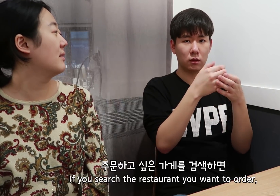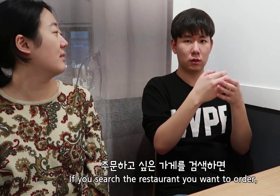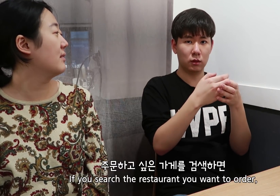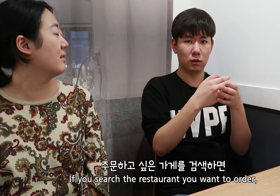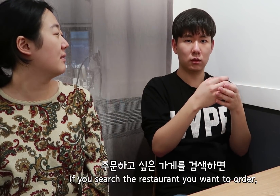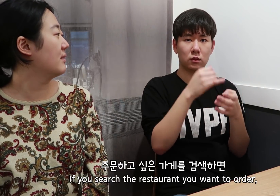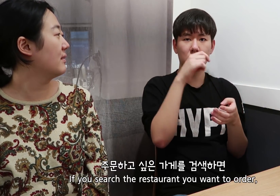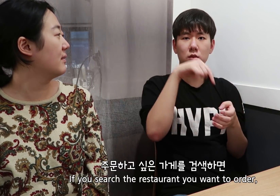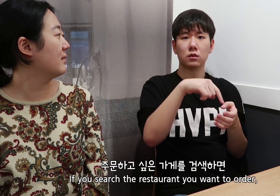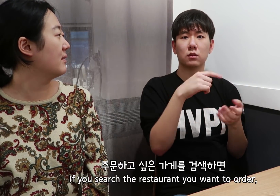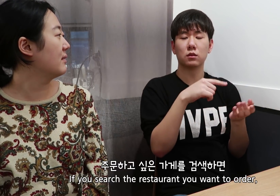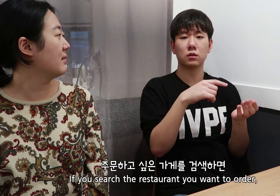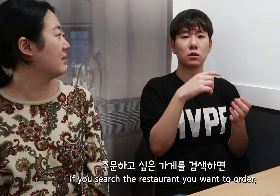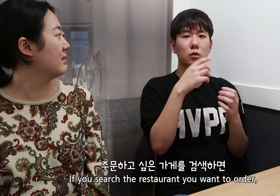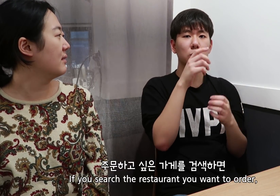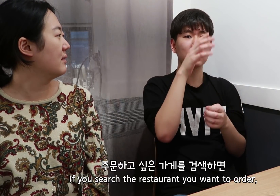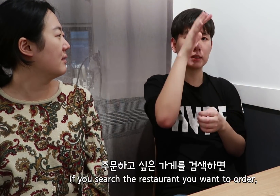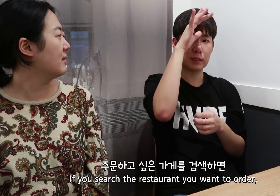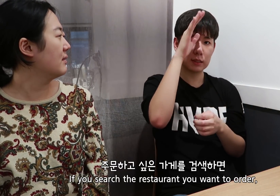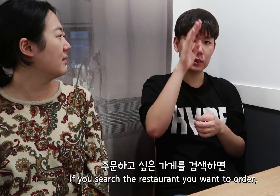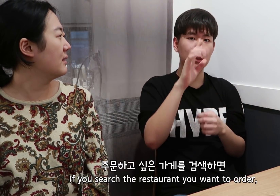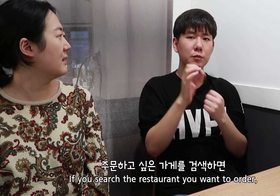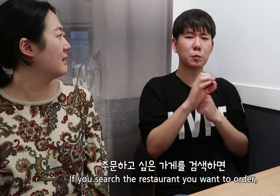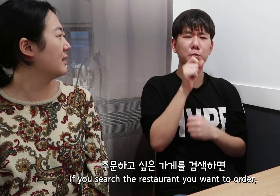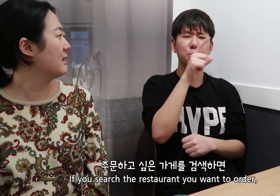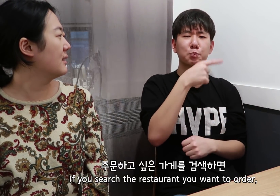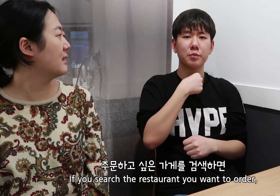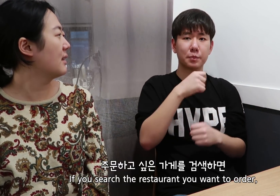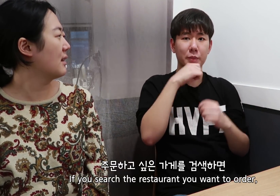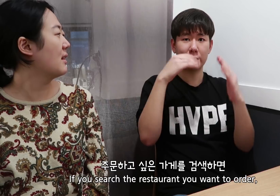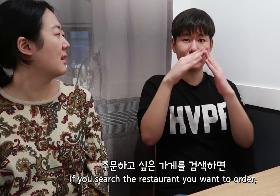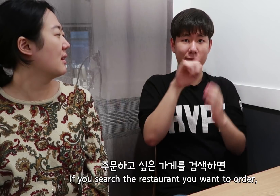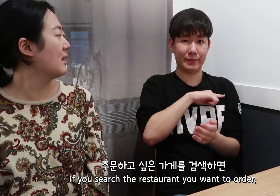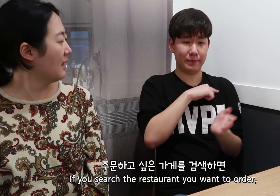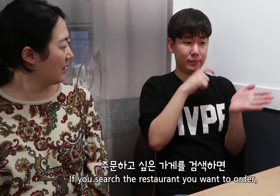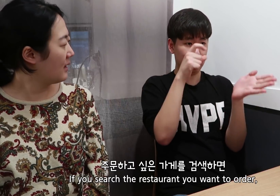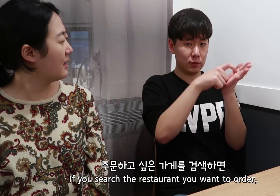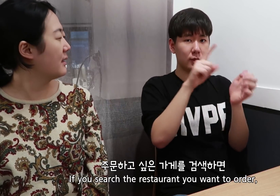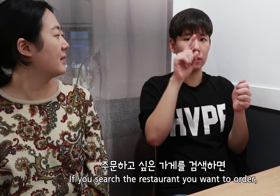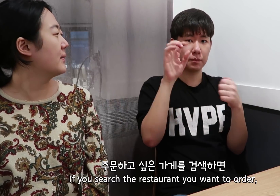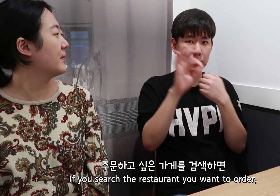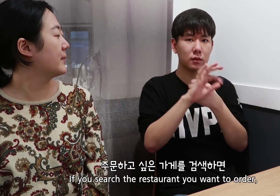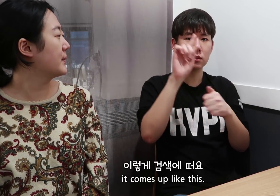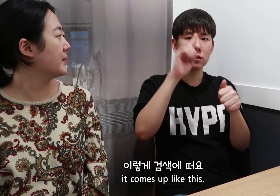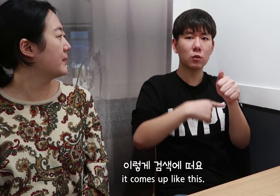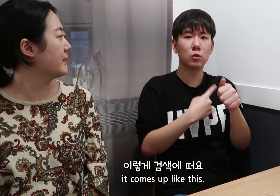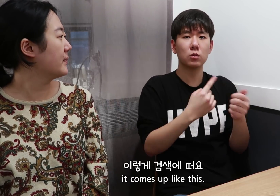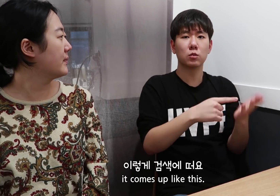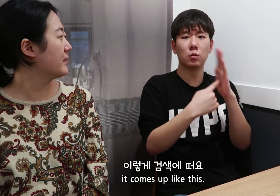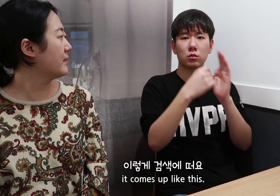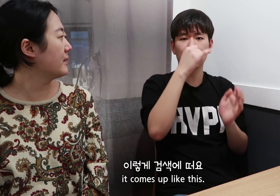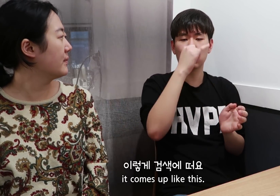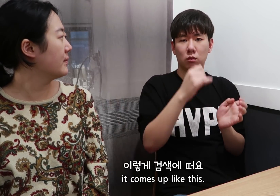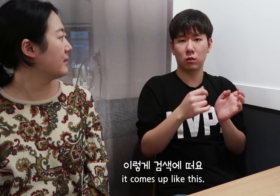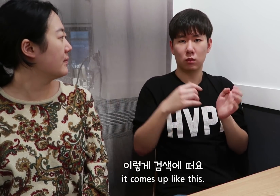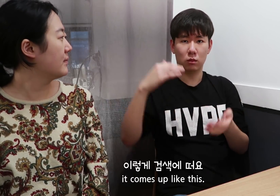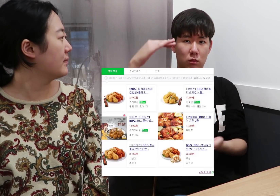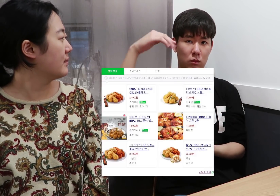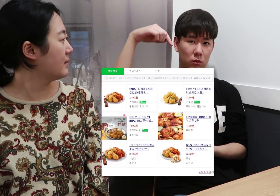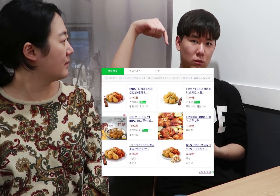If you search the restaurant you want to order, it comes up like this.